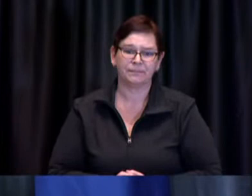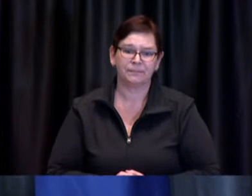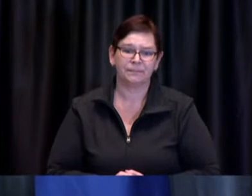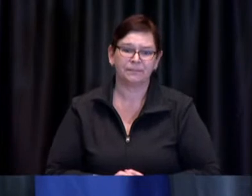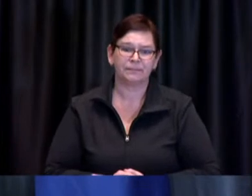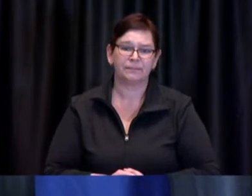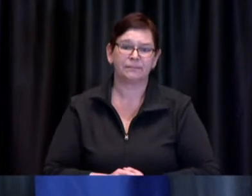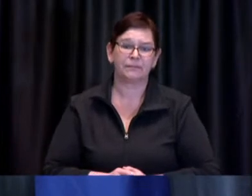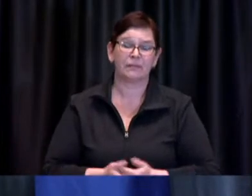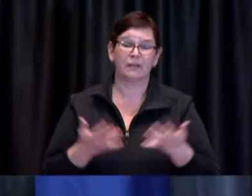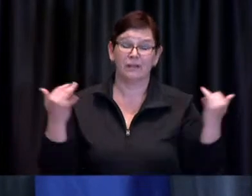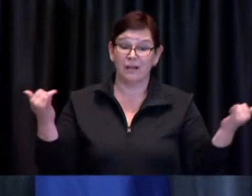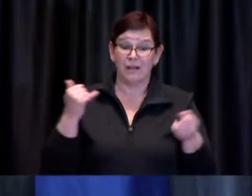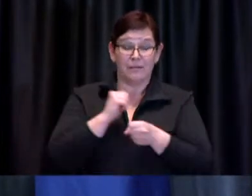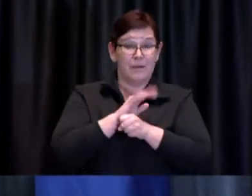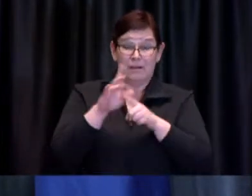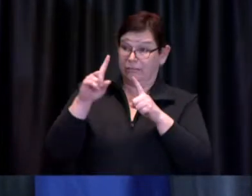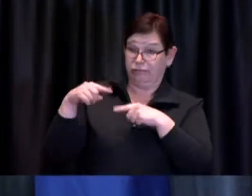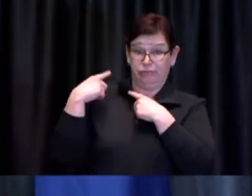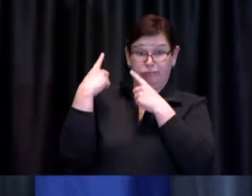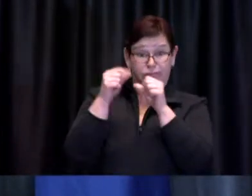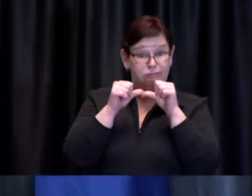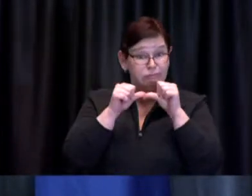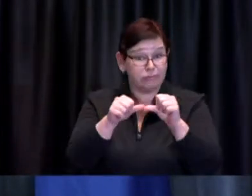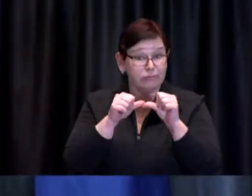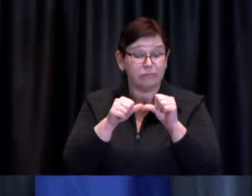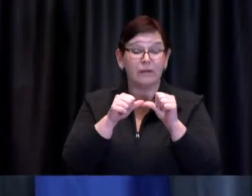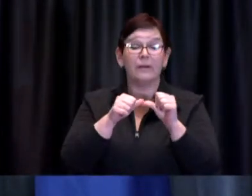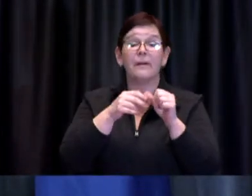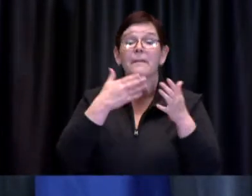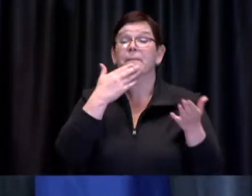which is to apply the best available data and evidence to our circumstances